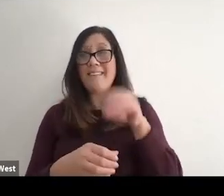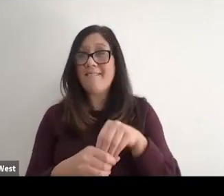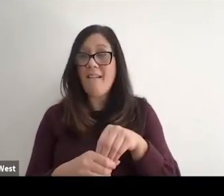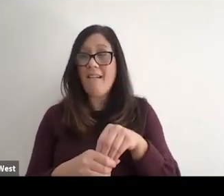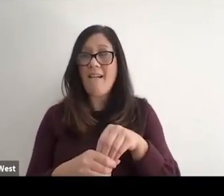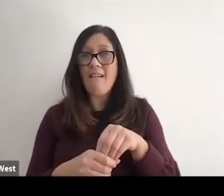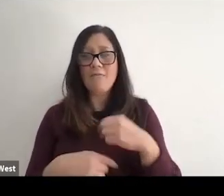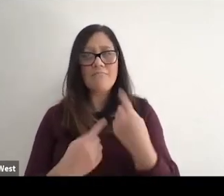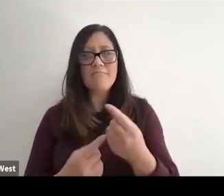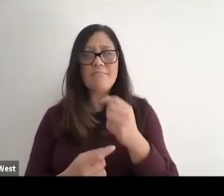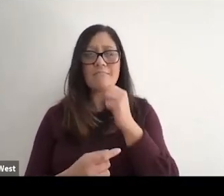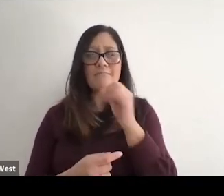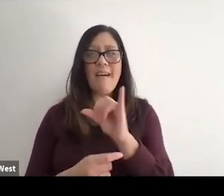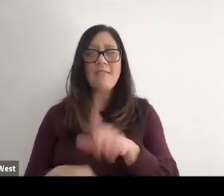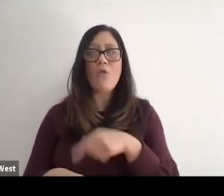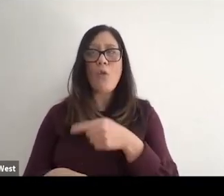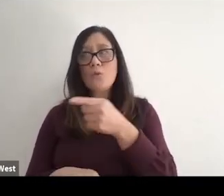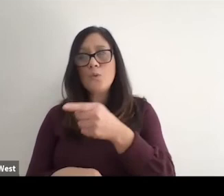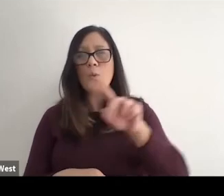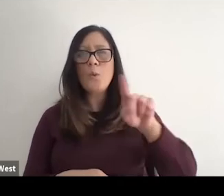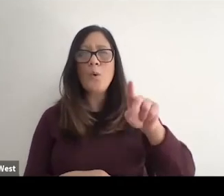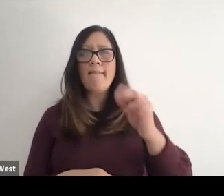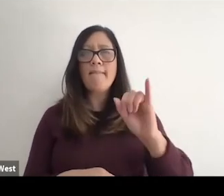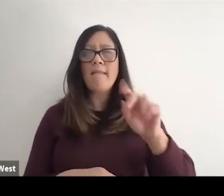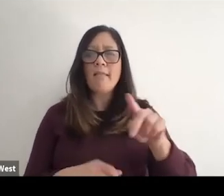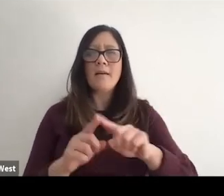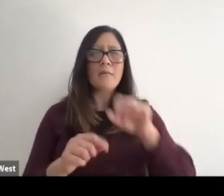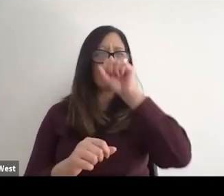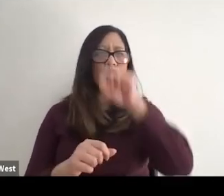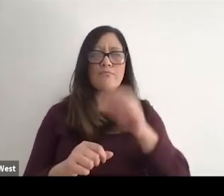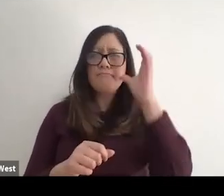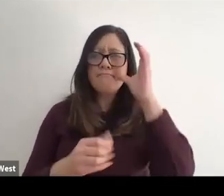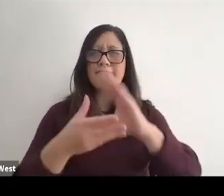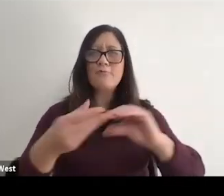not as long as you and Phillip have. But I love hearing the stories